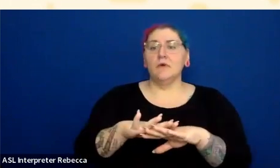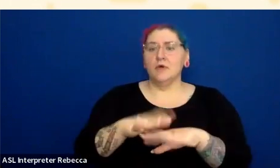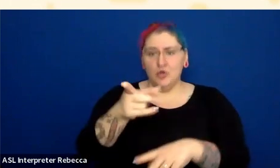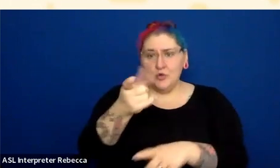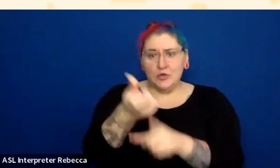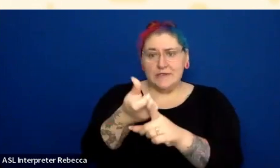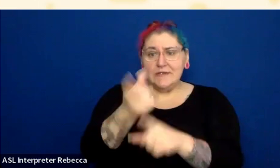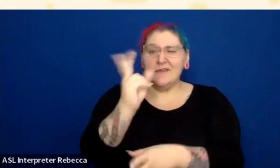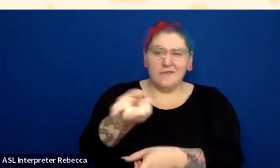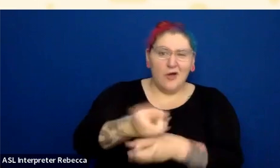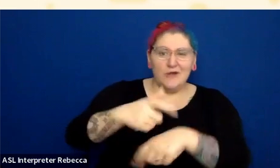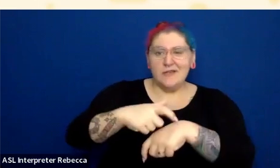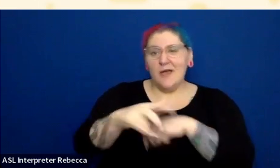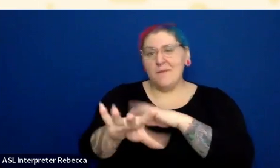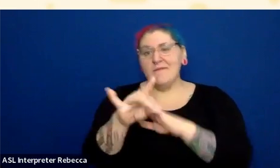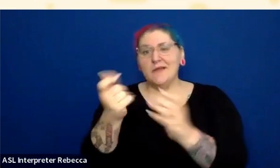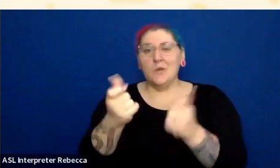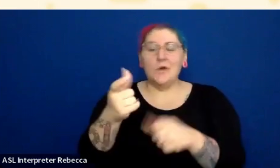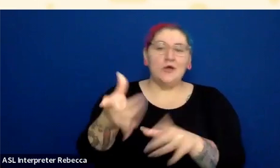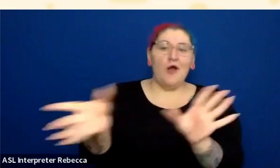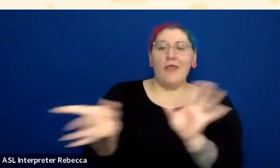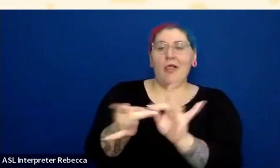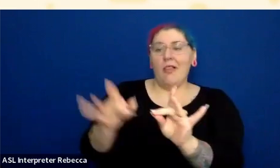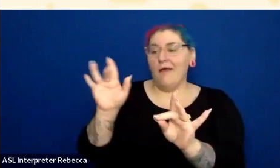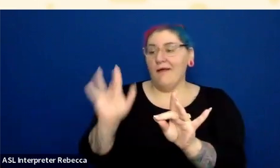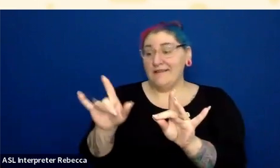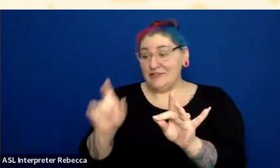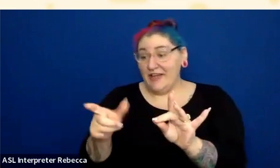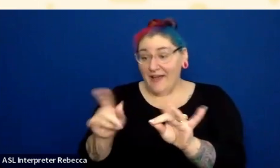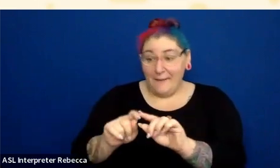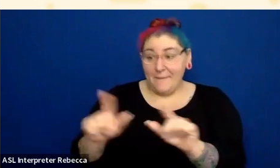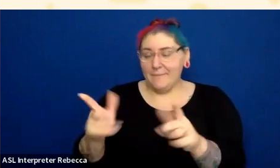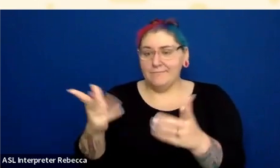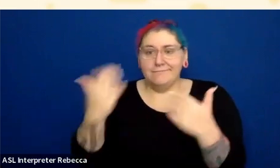So that is just giving you an idea of that issue.